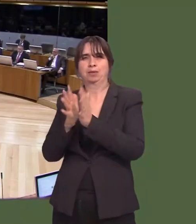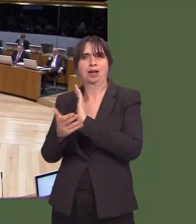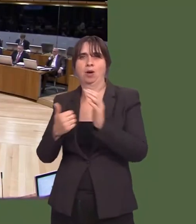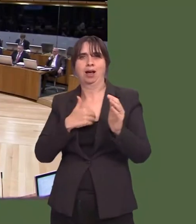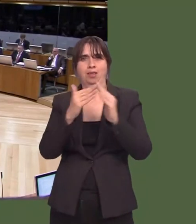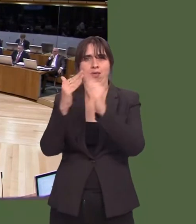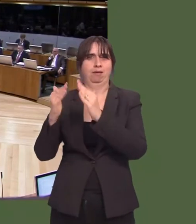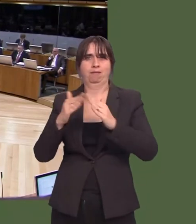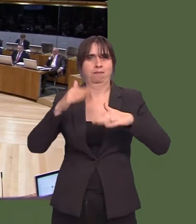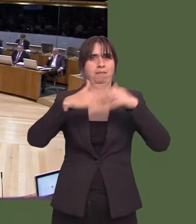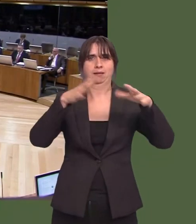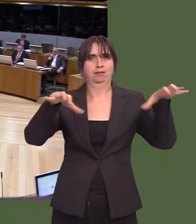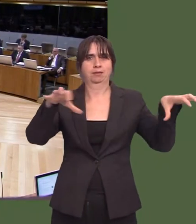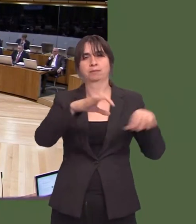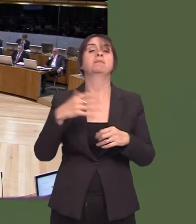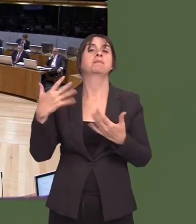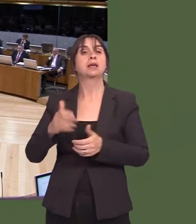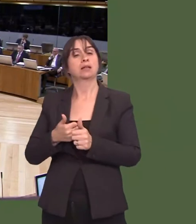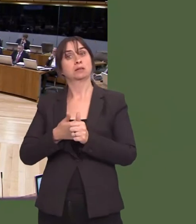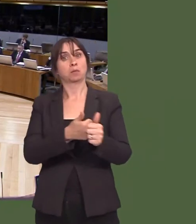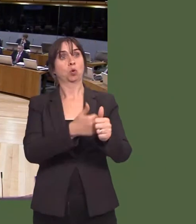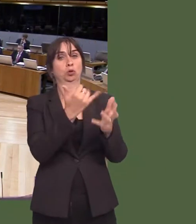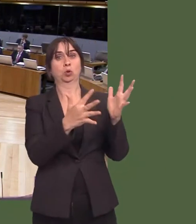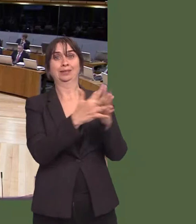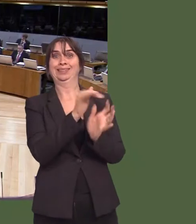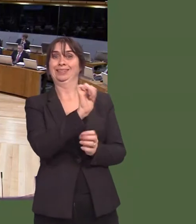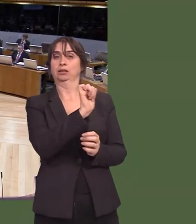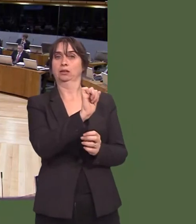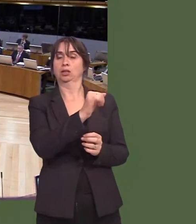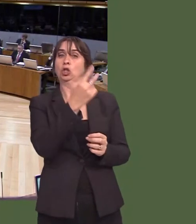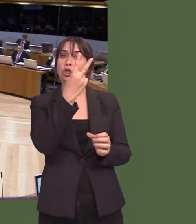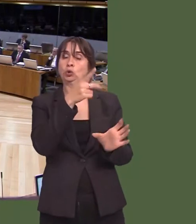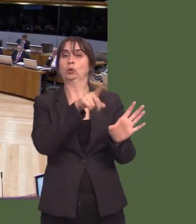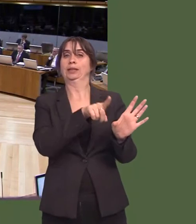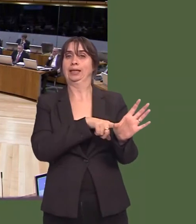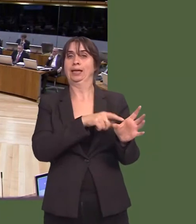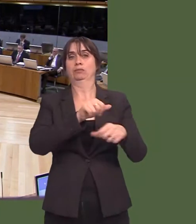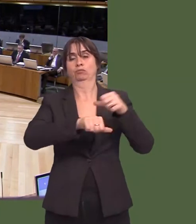Carwyn Jones: We have supported a two-year trial at Swansea, examining the chemical and mechanical control of Japanese knotweed.